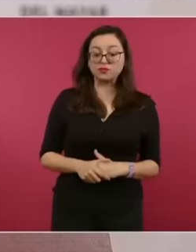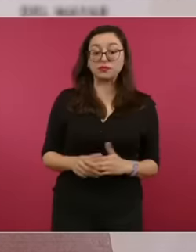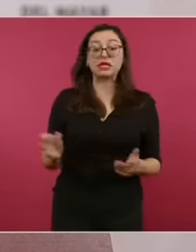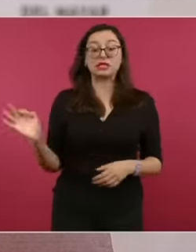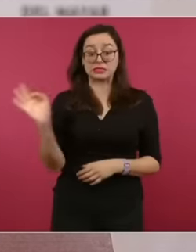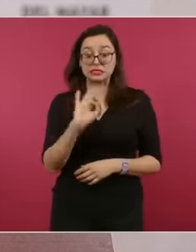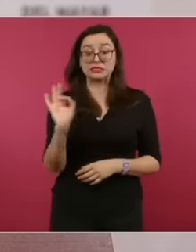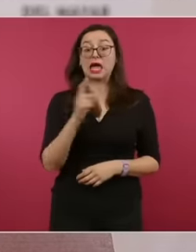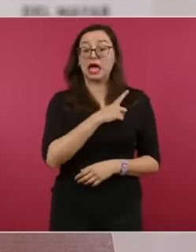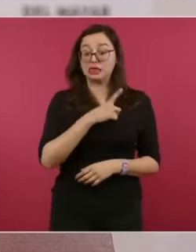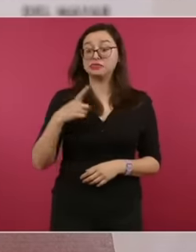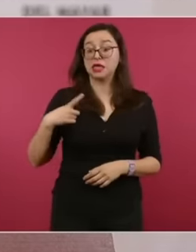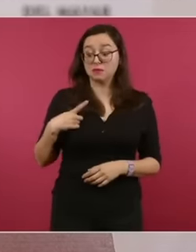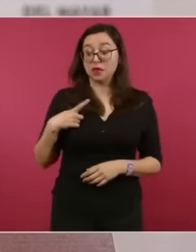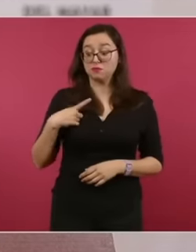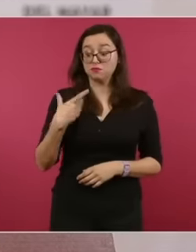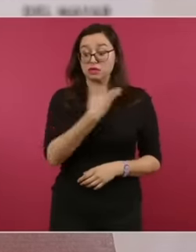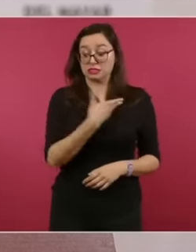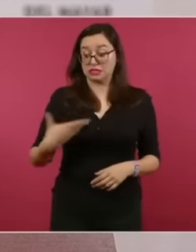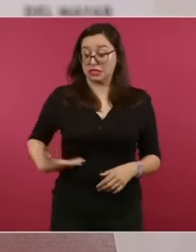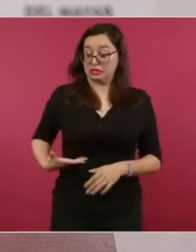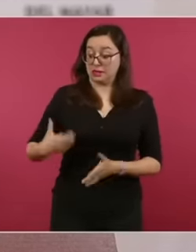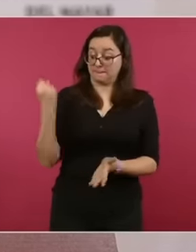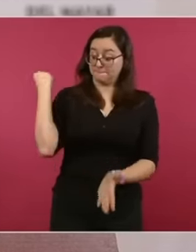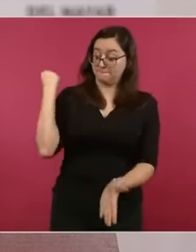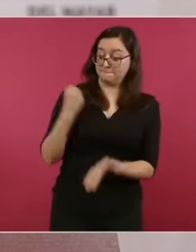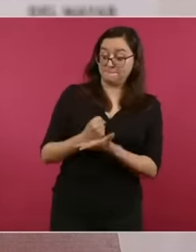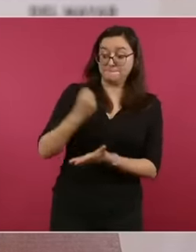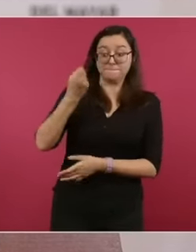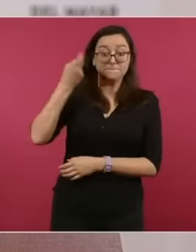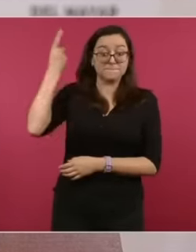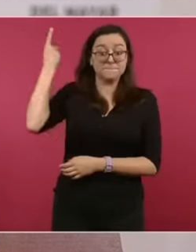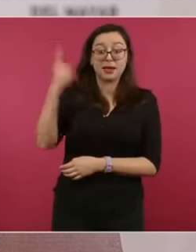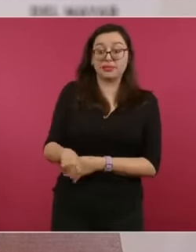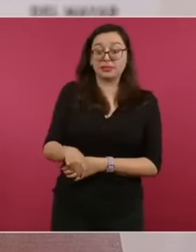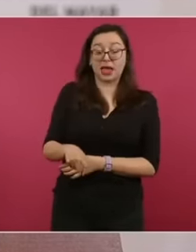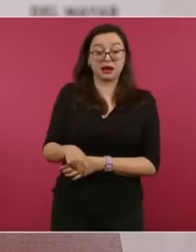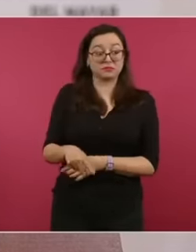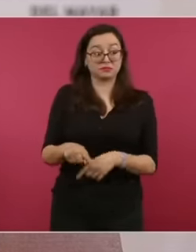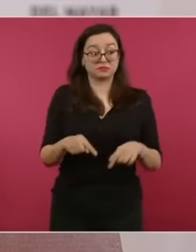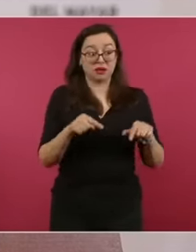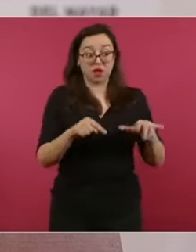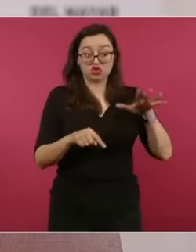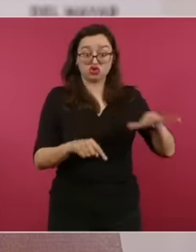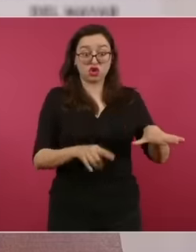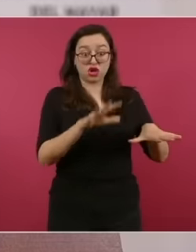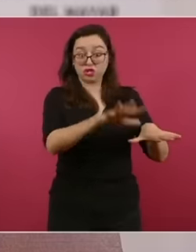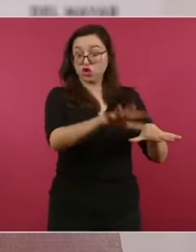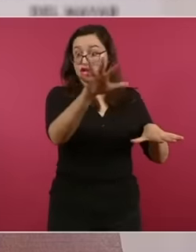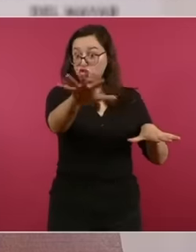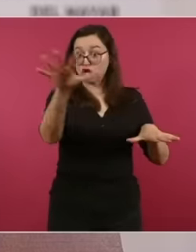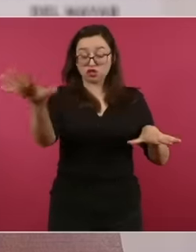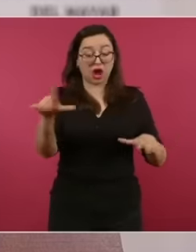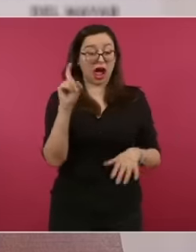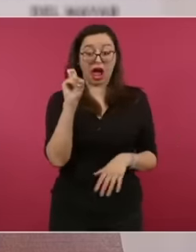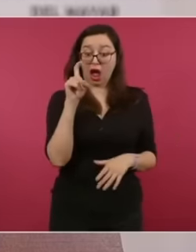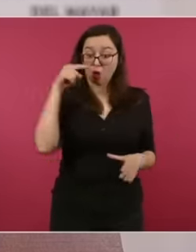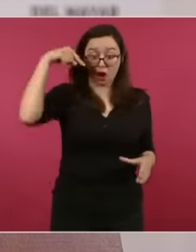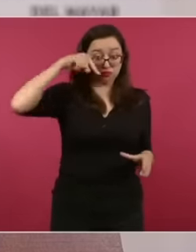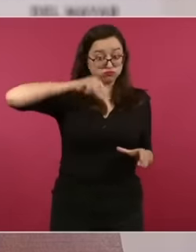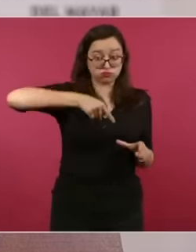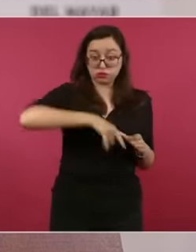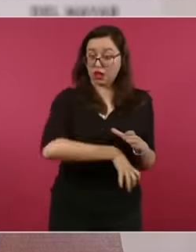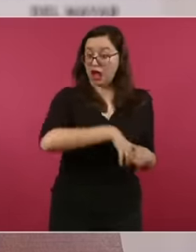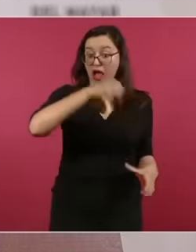where it is not allowed already the extraction of water and